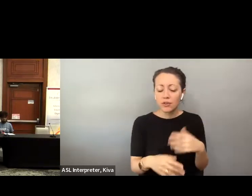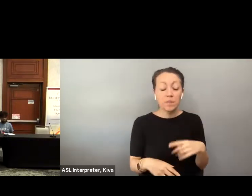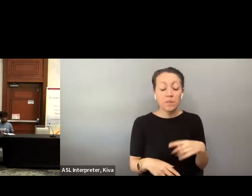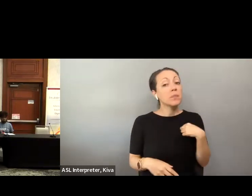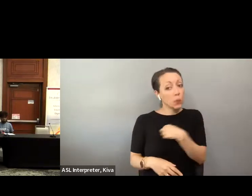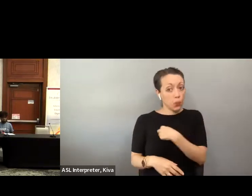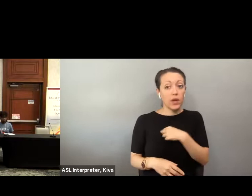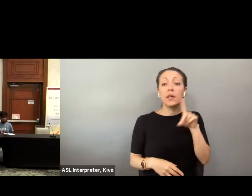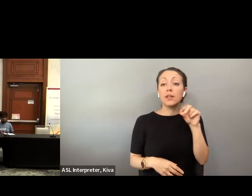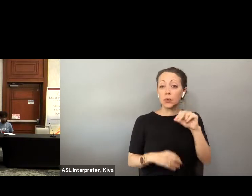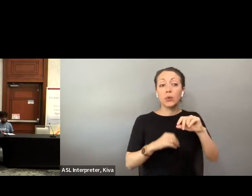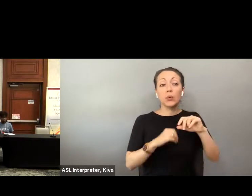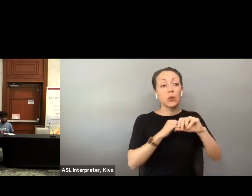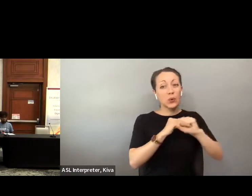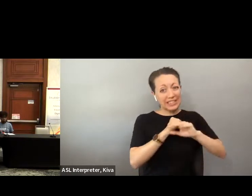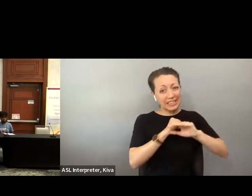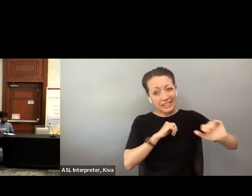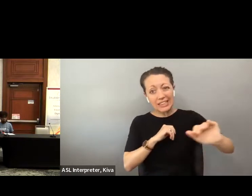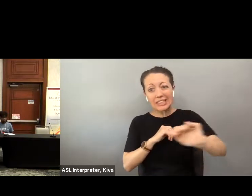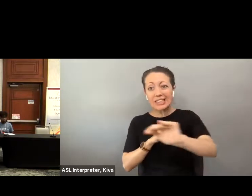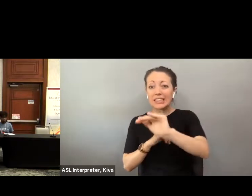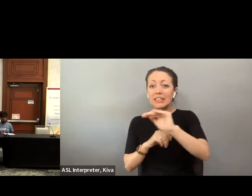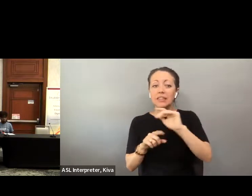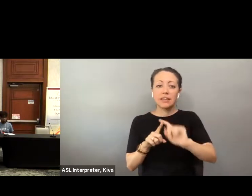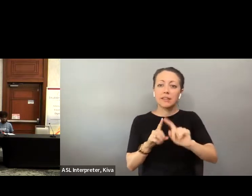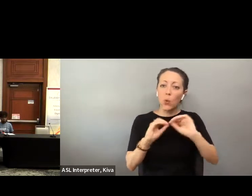those barriers wherever we possibly can and here in Leon here in Leon County. We are doing those outreach efforts to our those local, organizations. County we are doing those outreach efforts for those